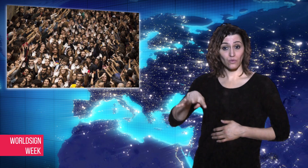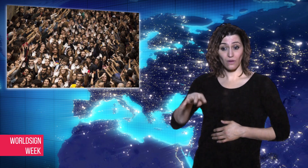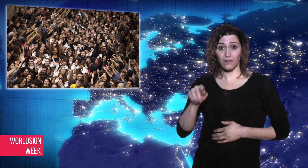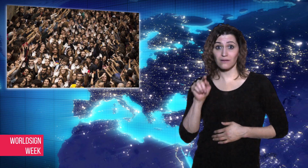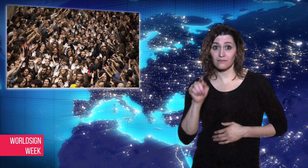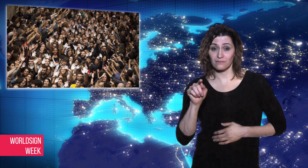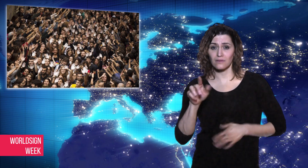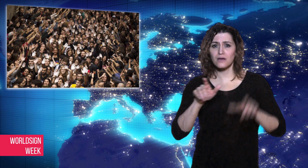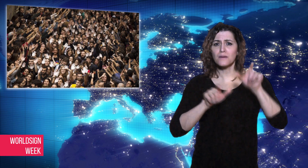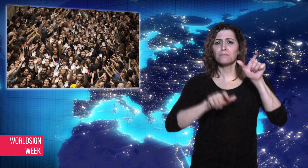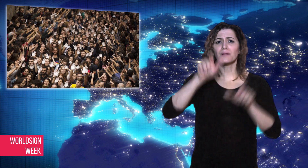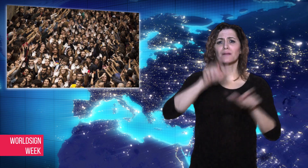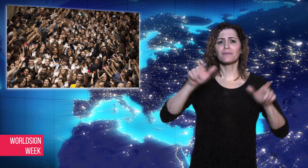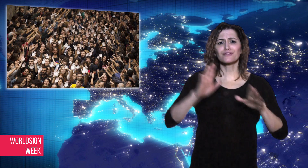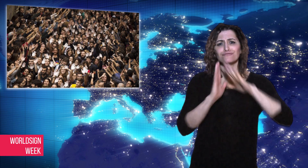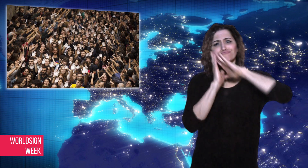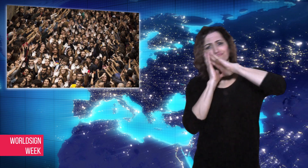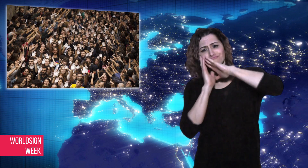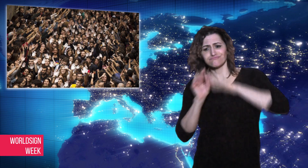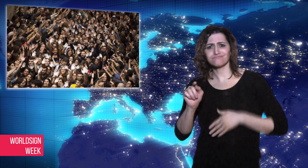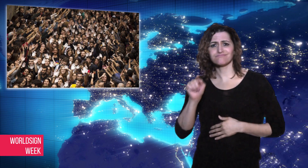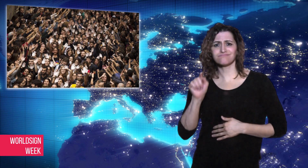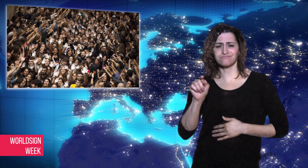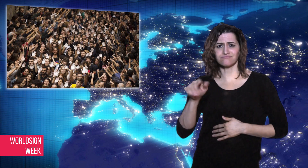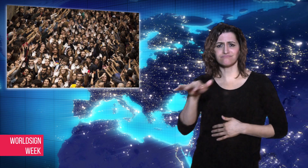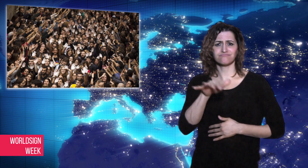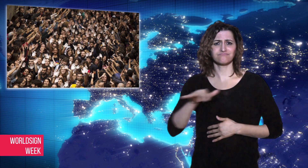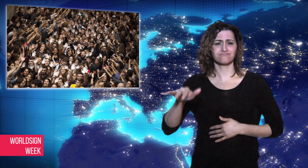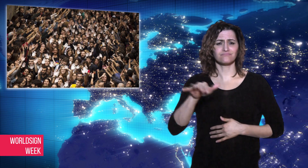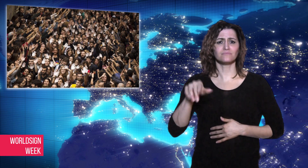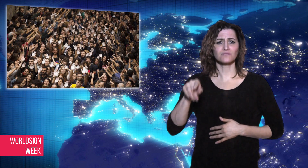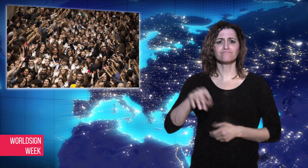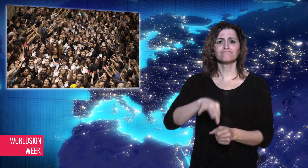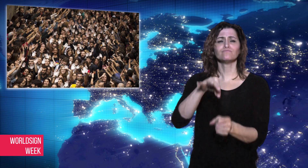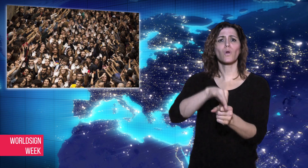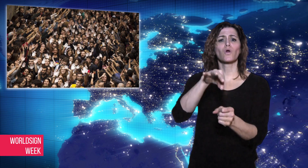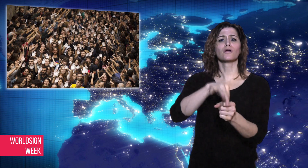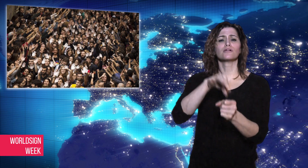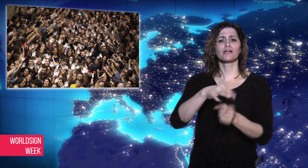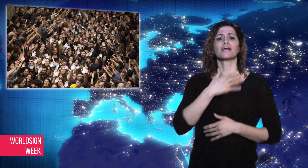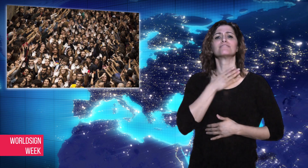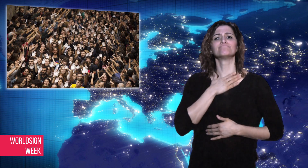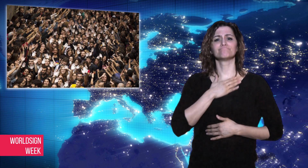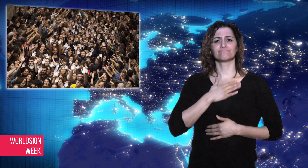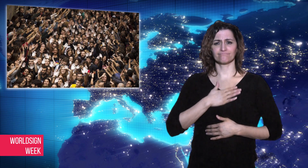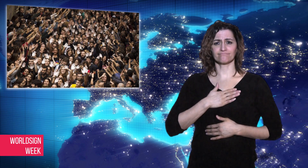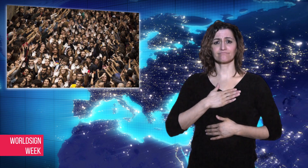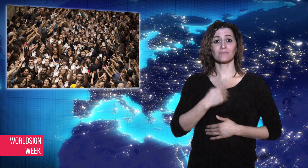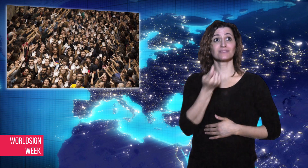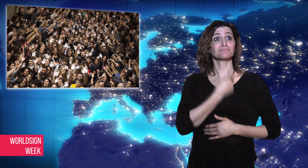after Catalonia residents voted not to